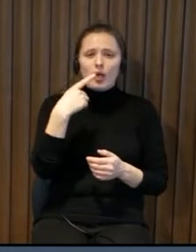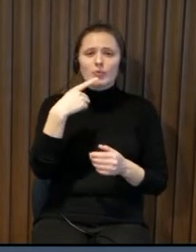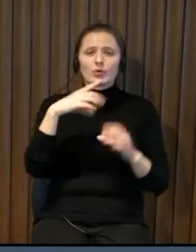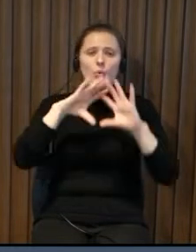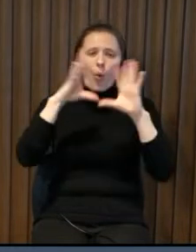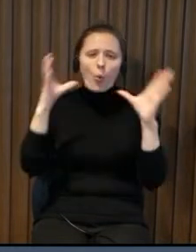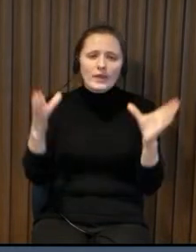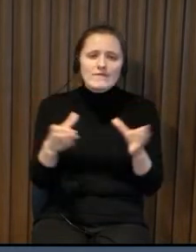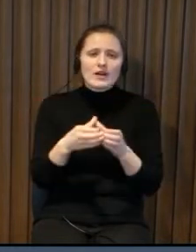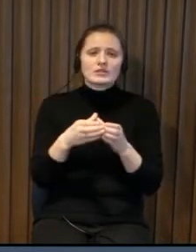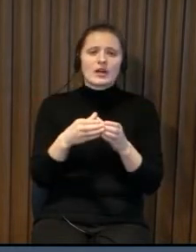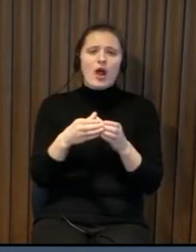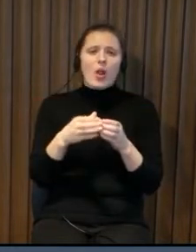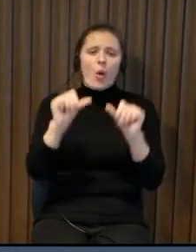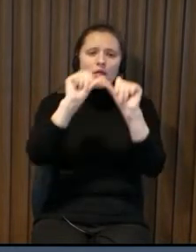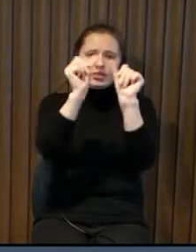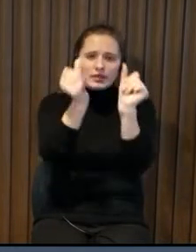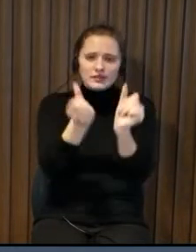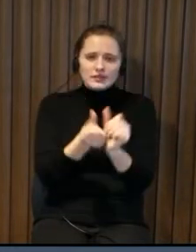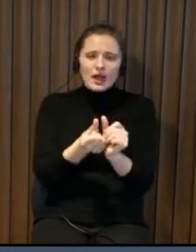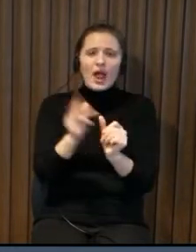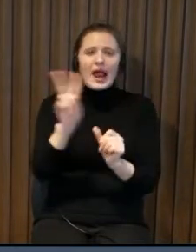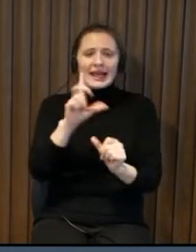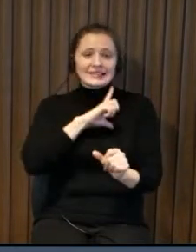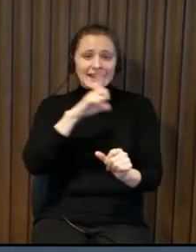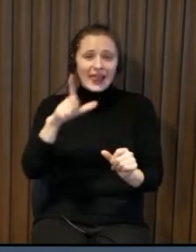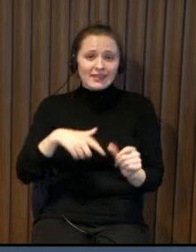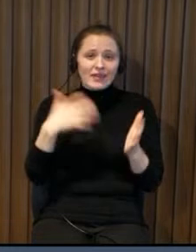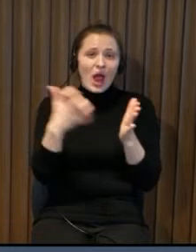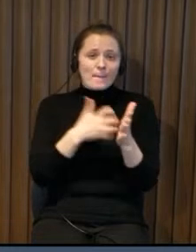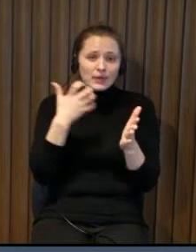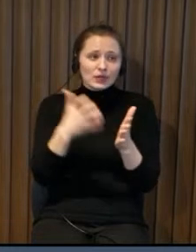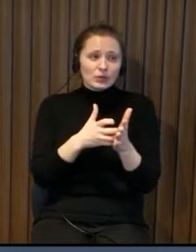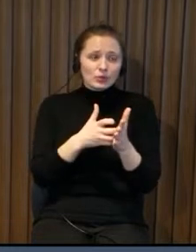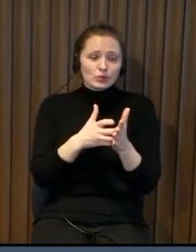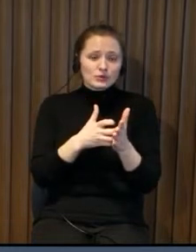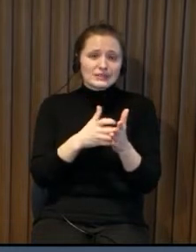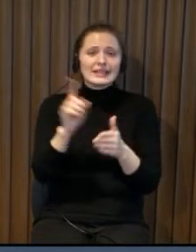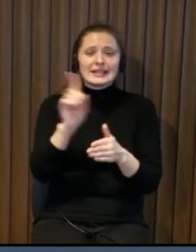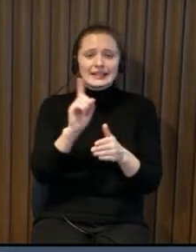and if we talk about universal design what we lack and